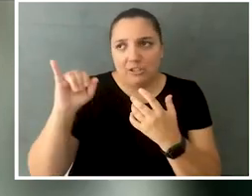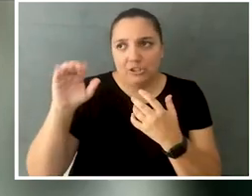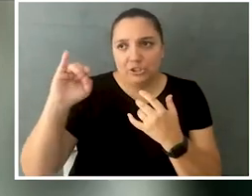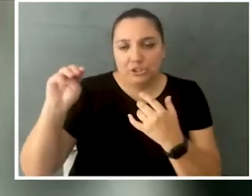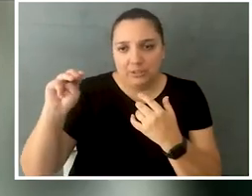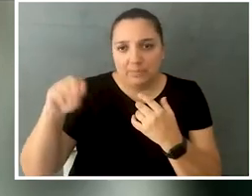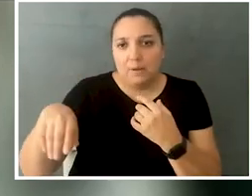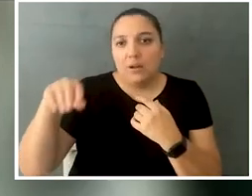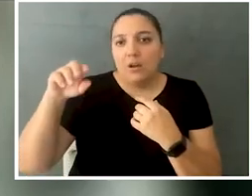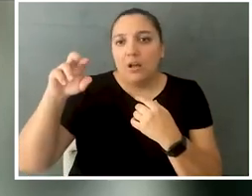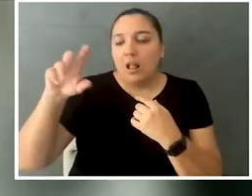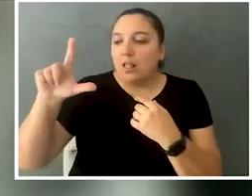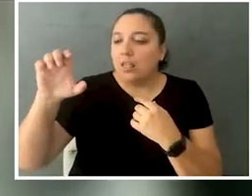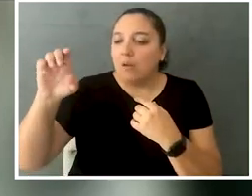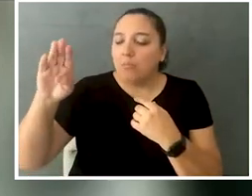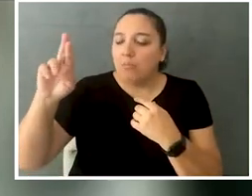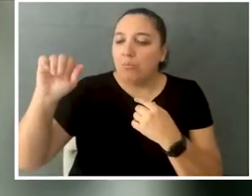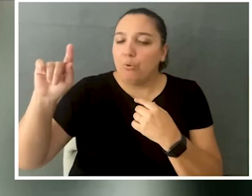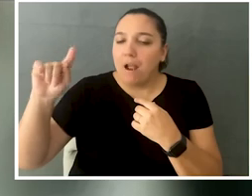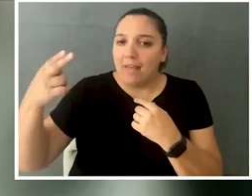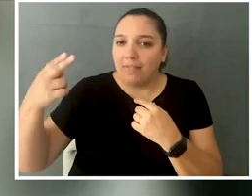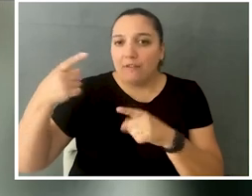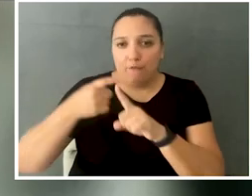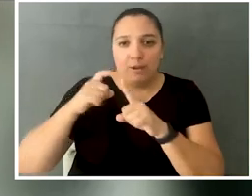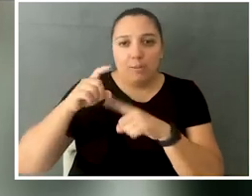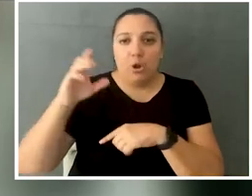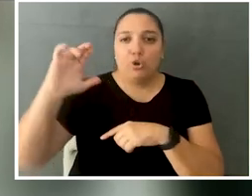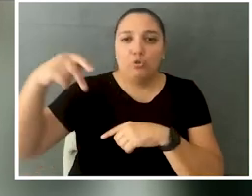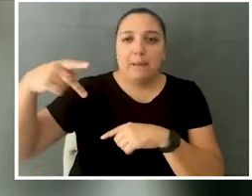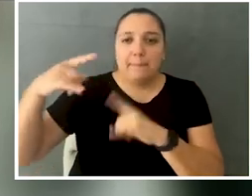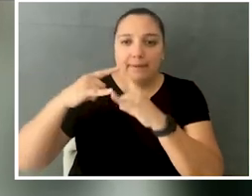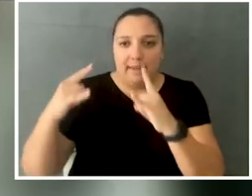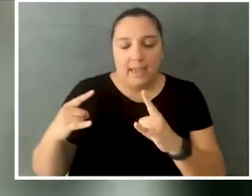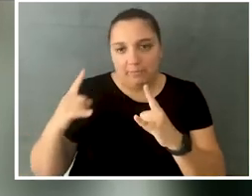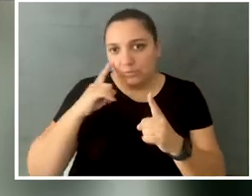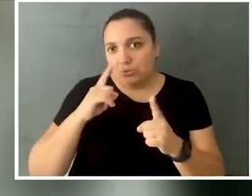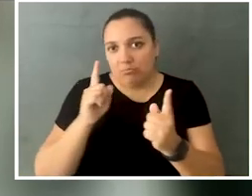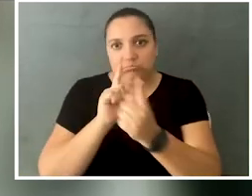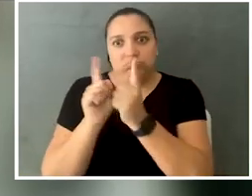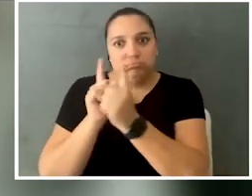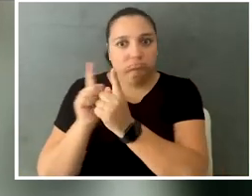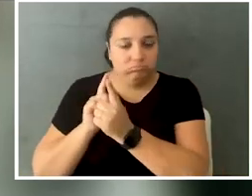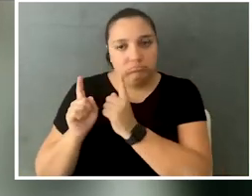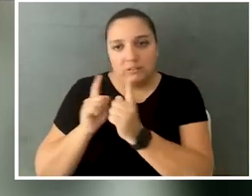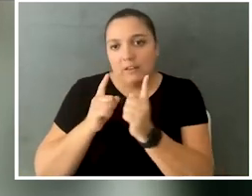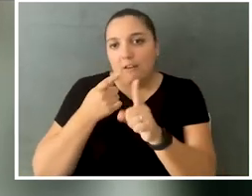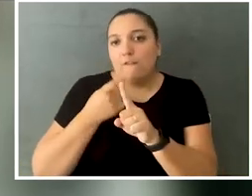and Jim LeBrecht from "Crip Camp." So we've gotten a lot of really cool people who worked with Judy from all different aspects of her life,